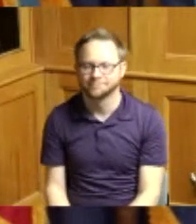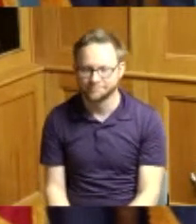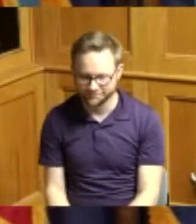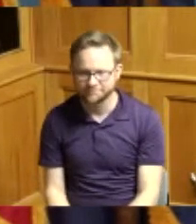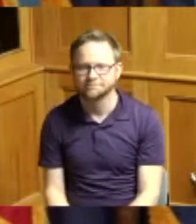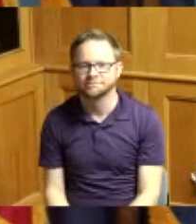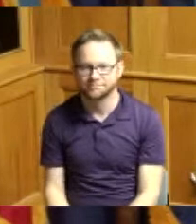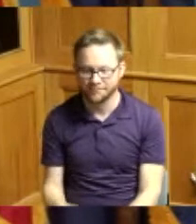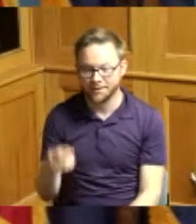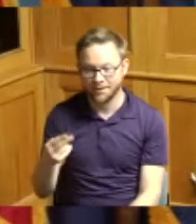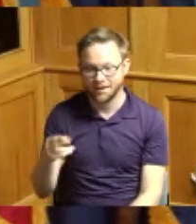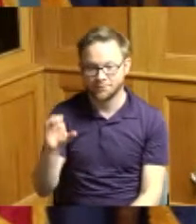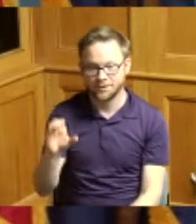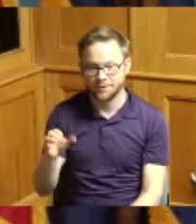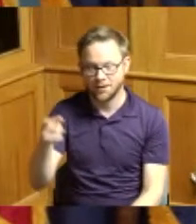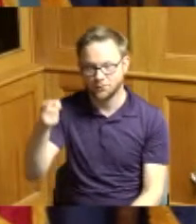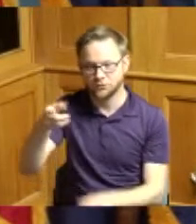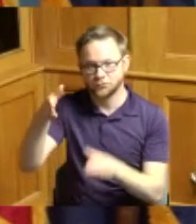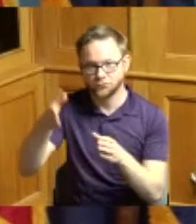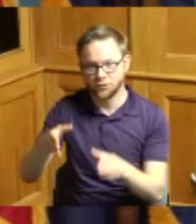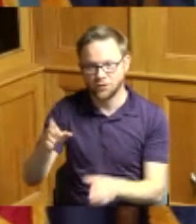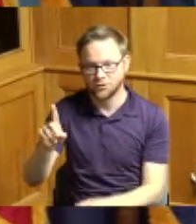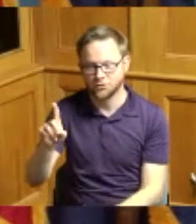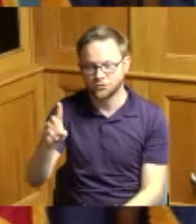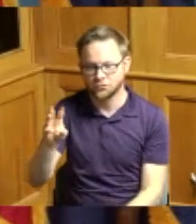Hamilton County Judge Dwayne Mallory is here